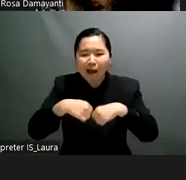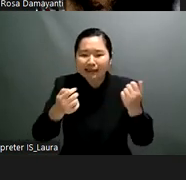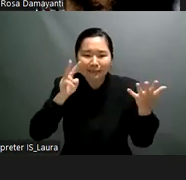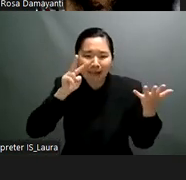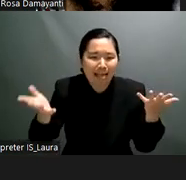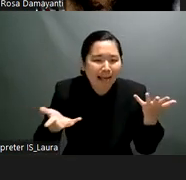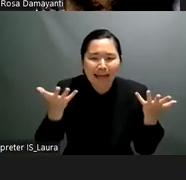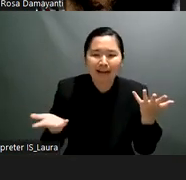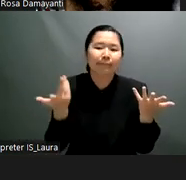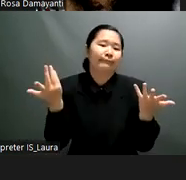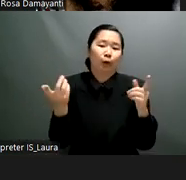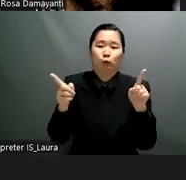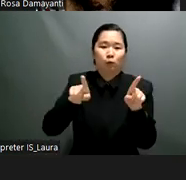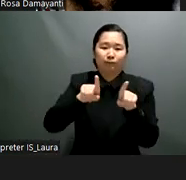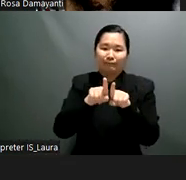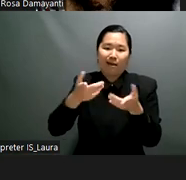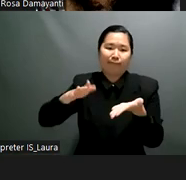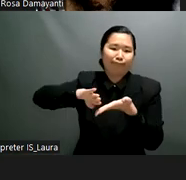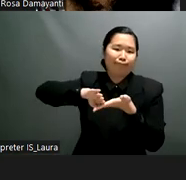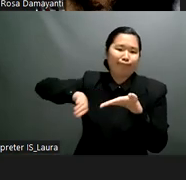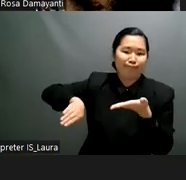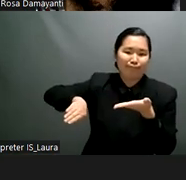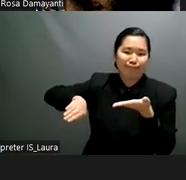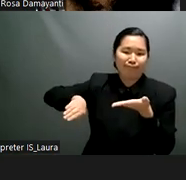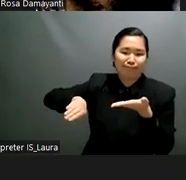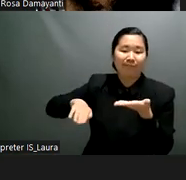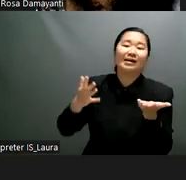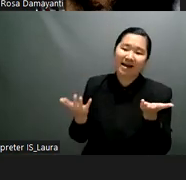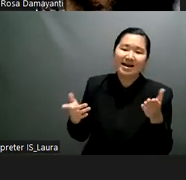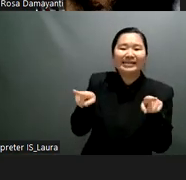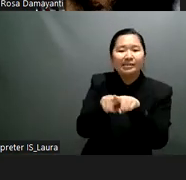learning dramatically and therefore moving into an era of the digital classroom requires